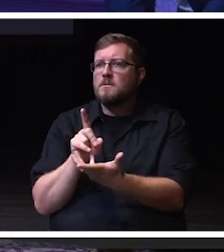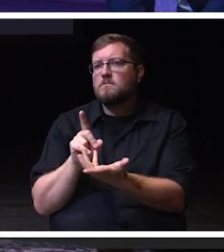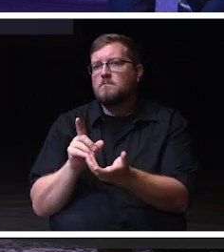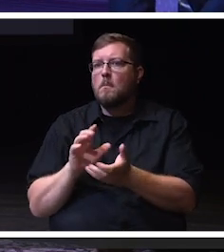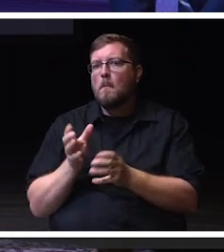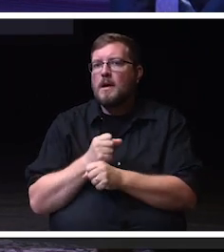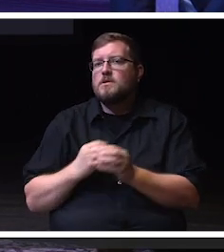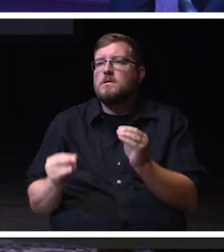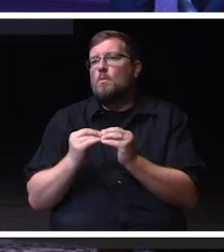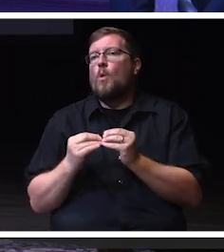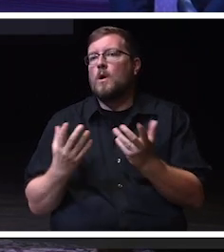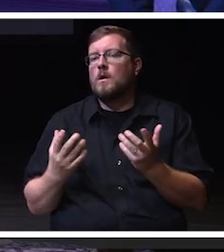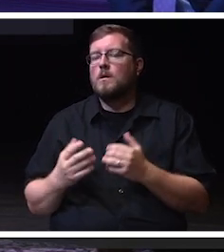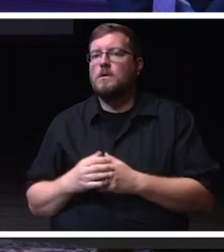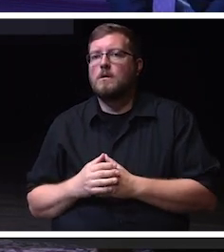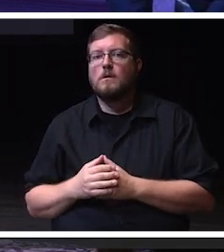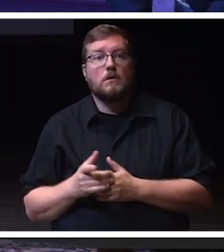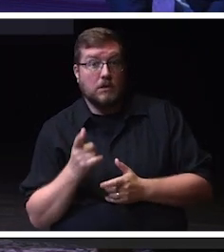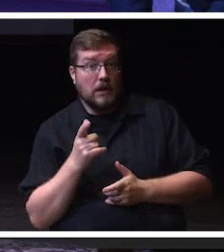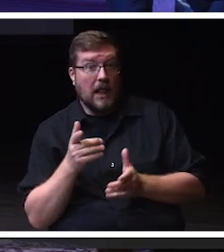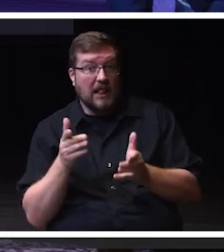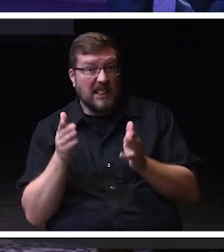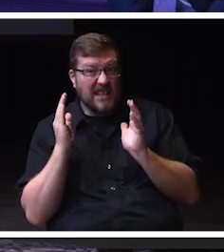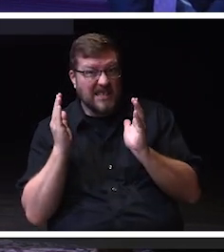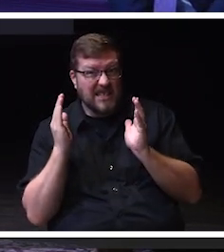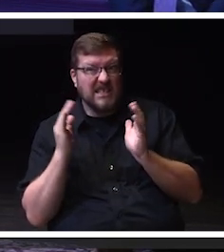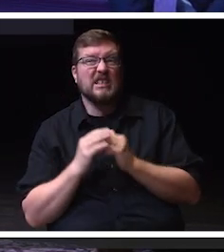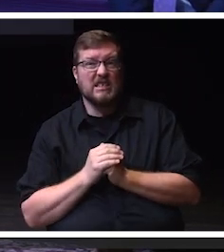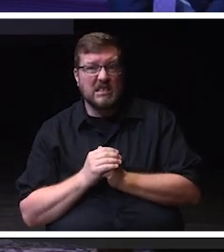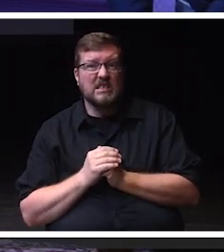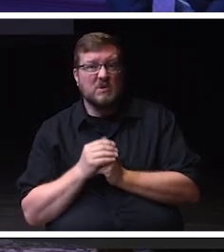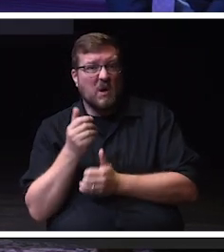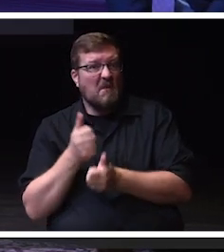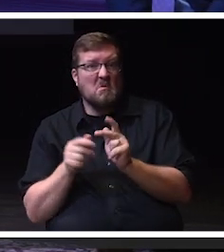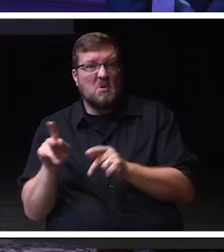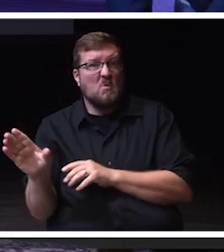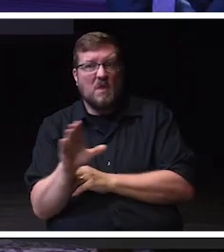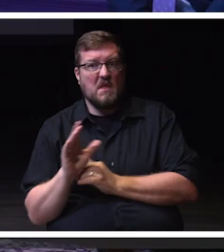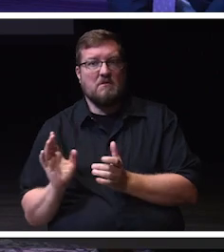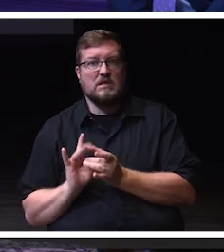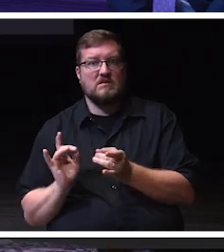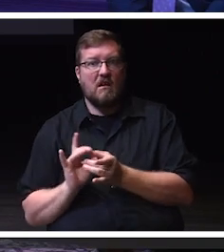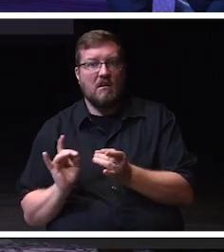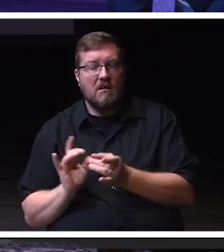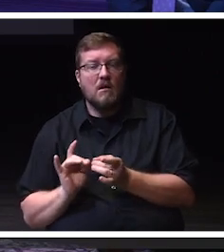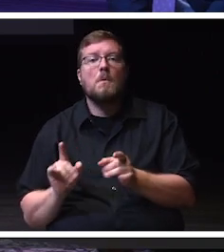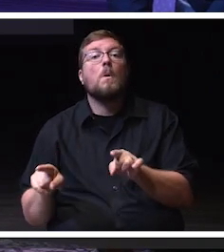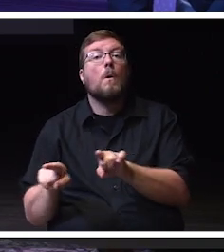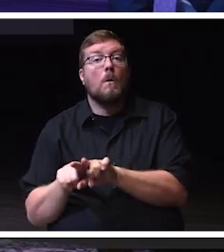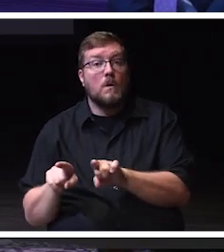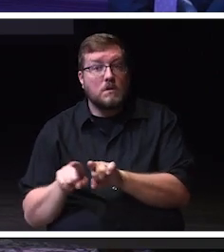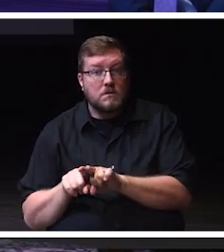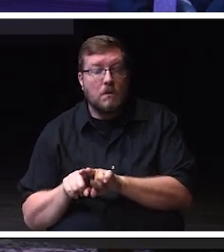So listening, listening to what each person has to say as well as that just comes with taking care of them,